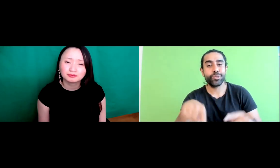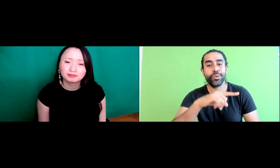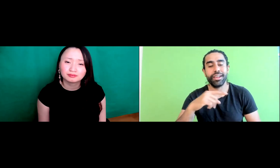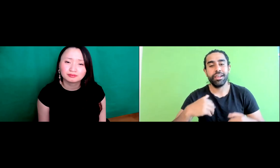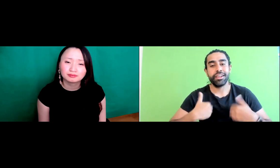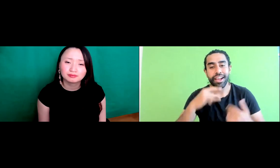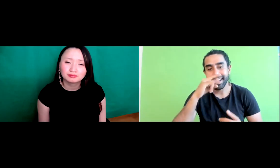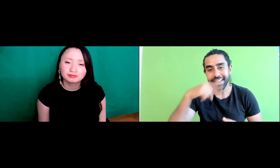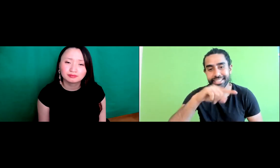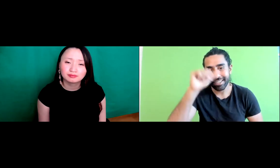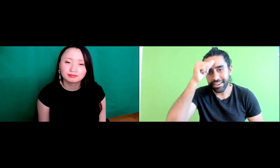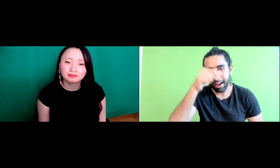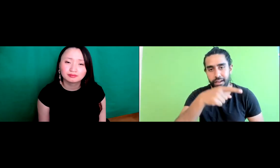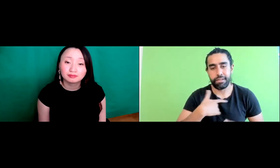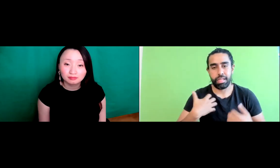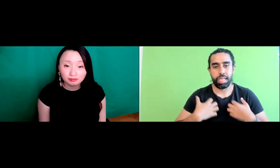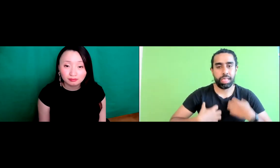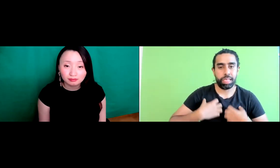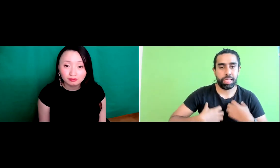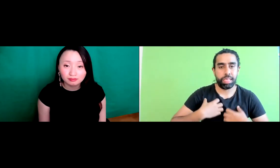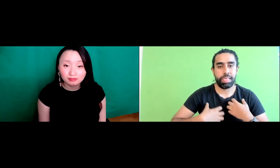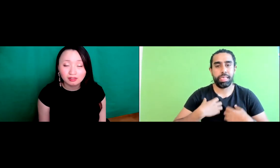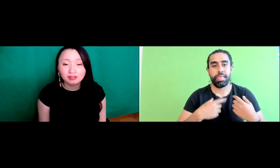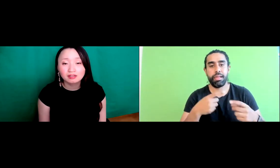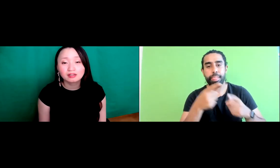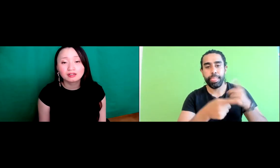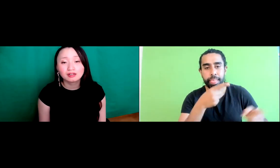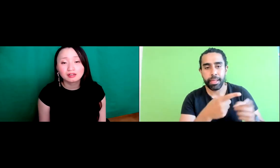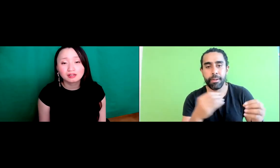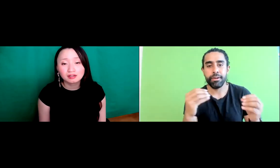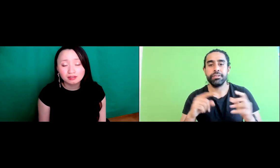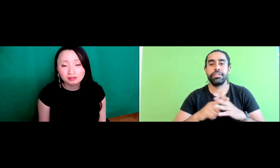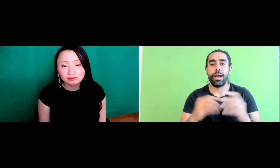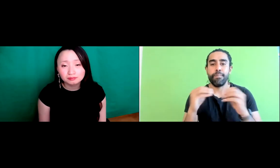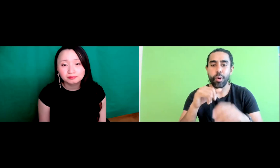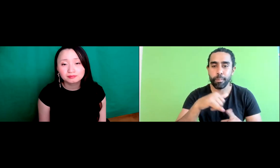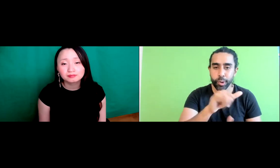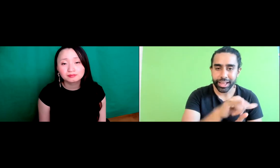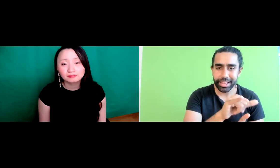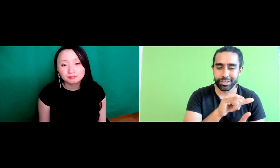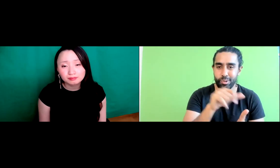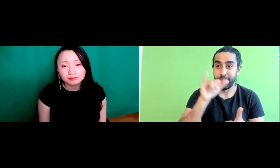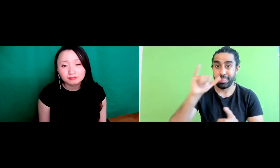And I started noticing that these comments were really insults they were